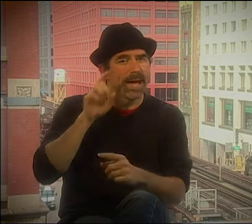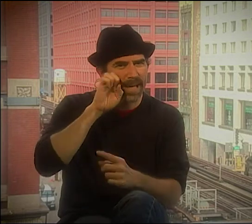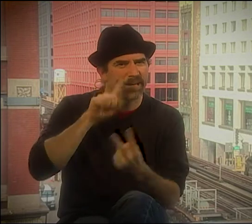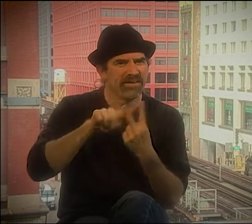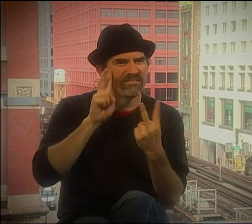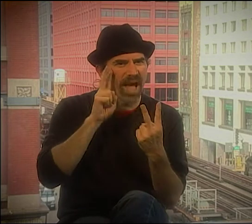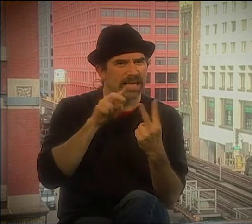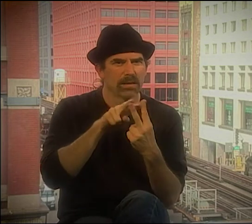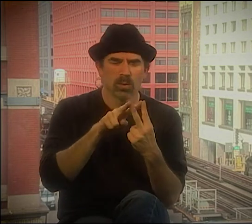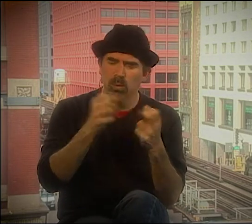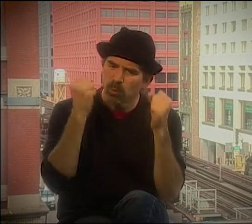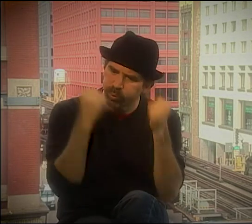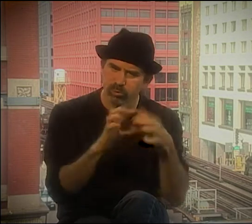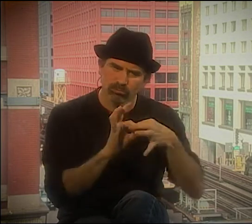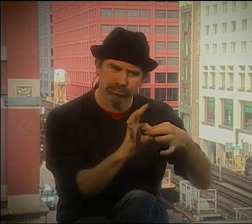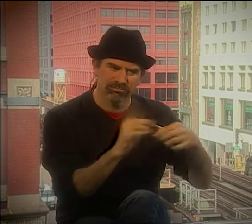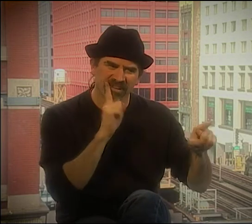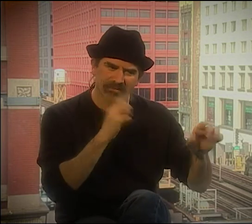I APPRECIATE THEM SO MUCH.